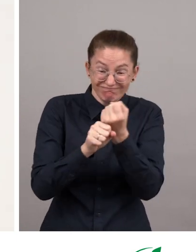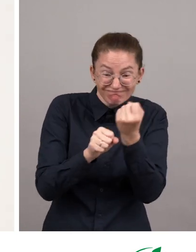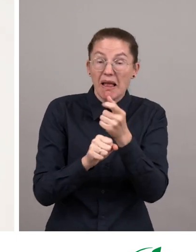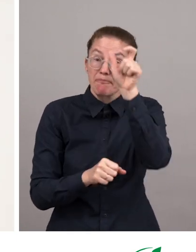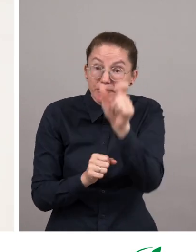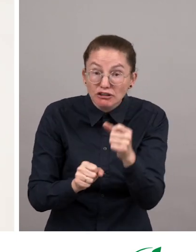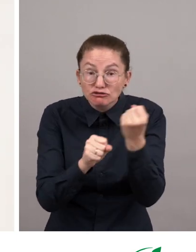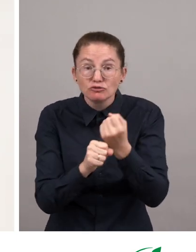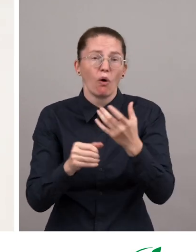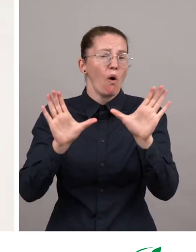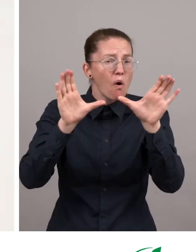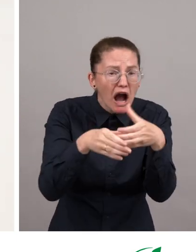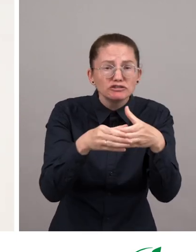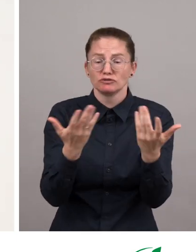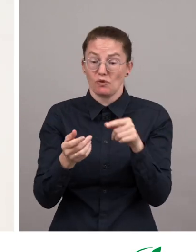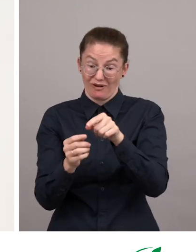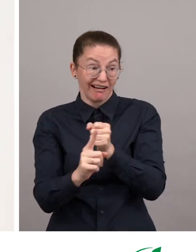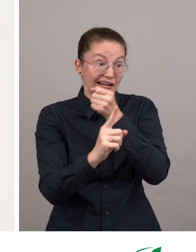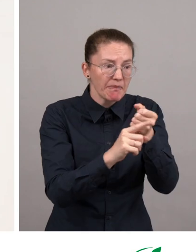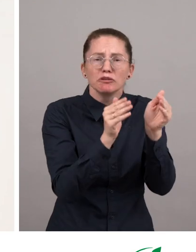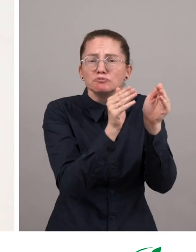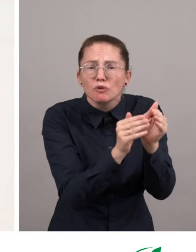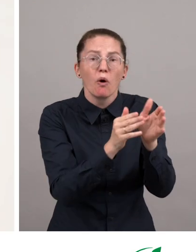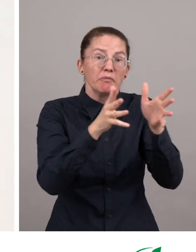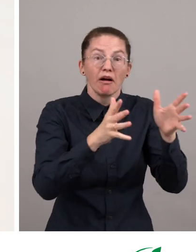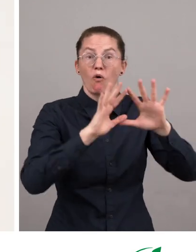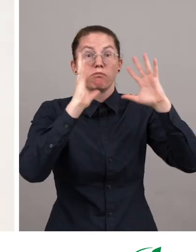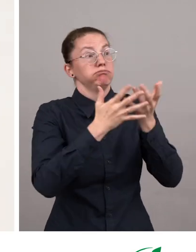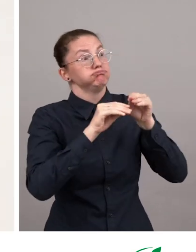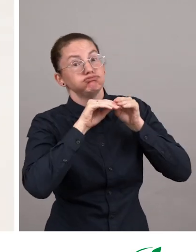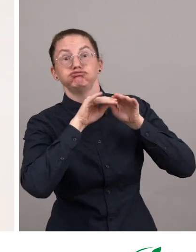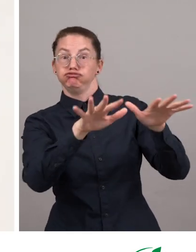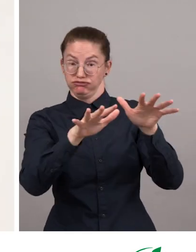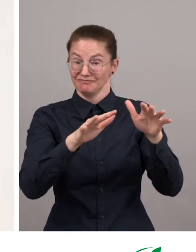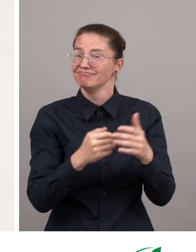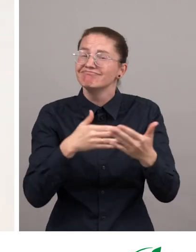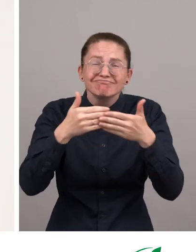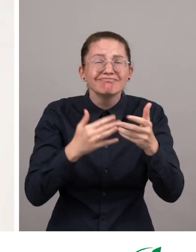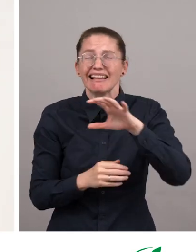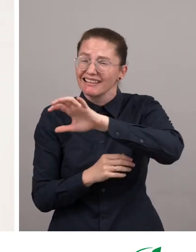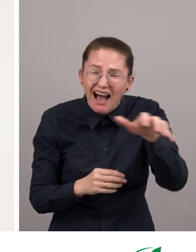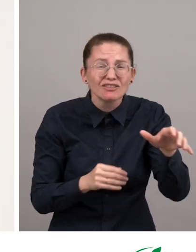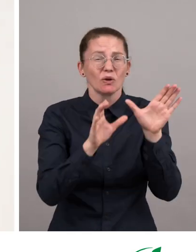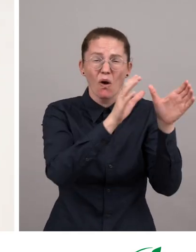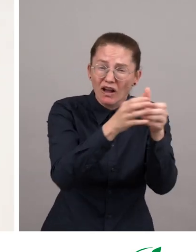small or large and really from a global scale. So each country, each organization, wherever they are located, can nominate.